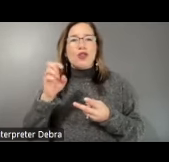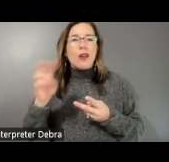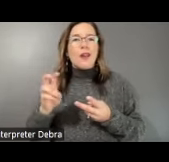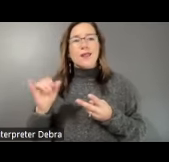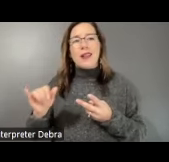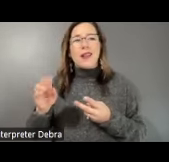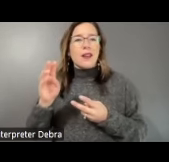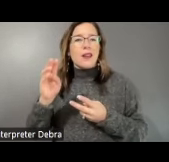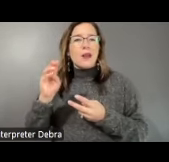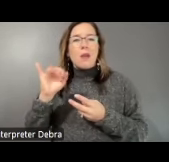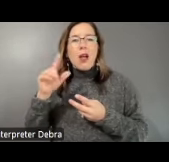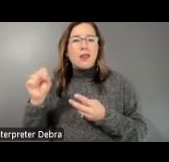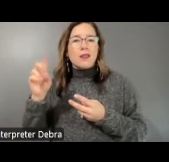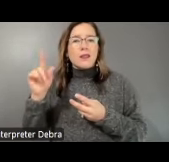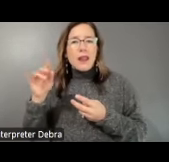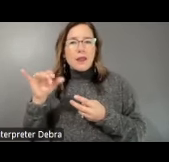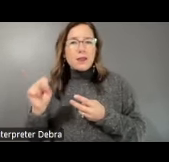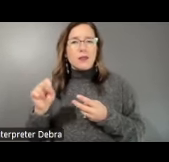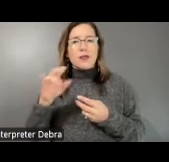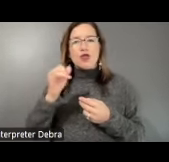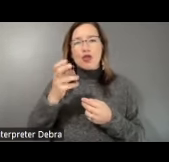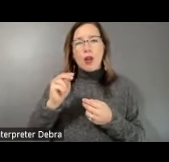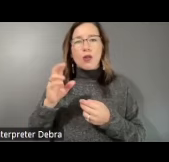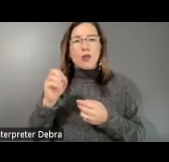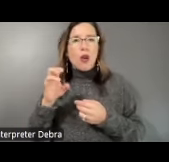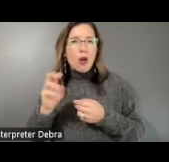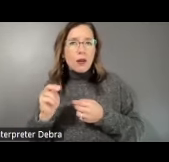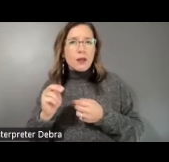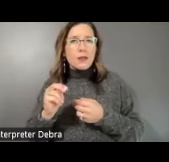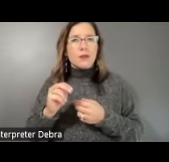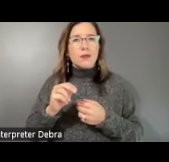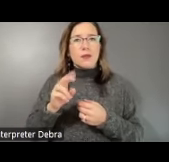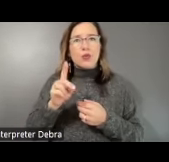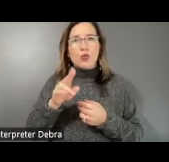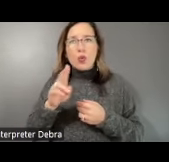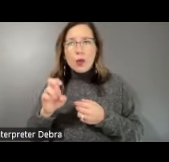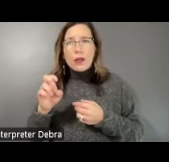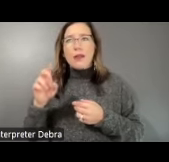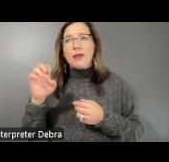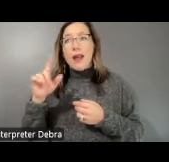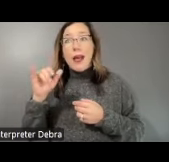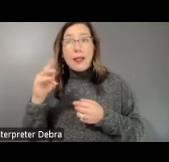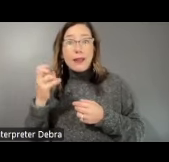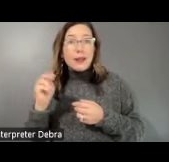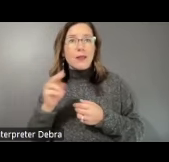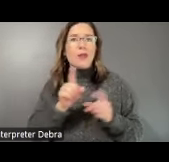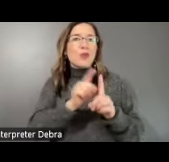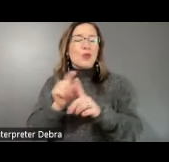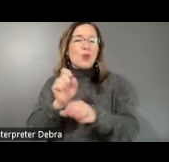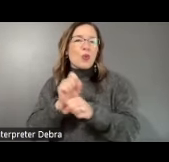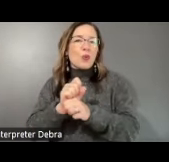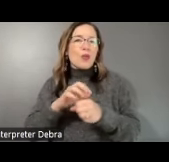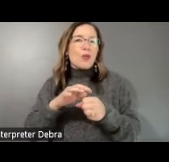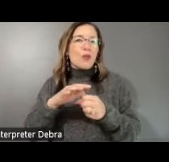Coltrane or Duke Ellington. And also work with local musicians, young musicians in the community.